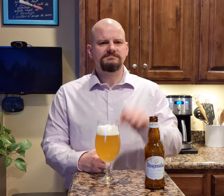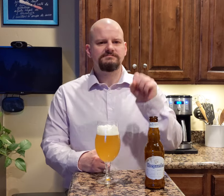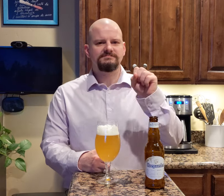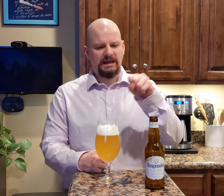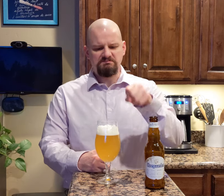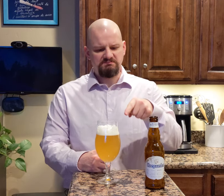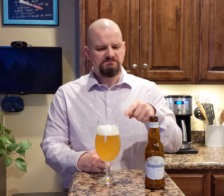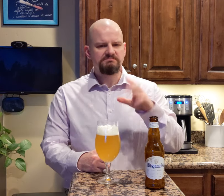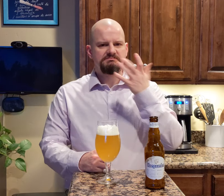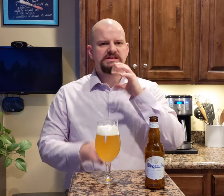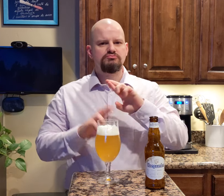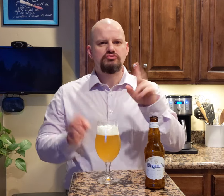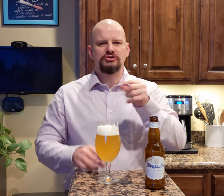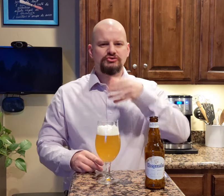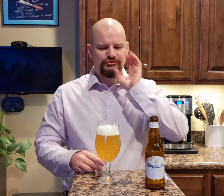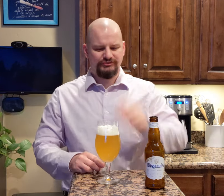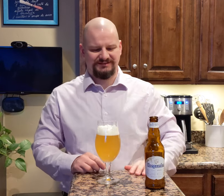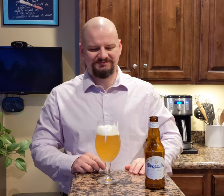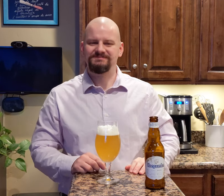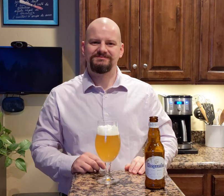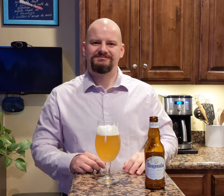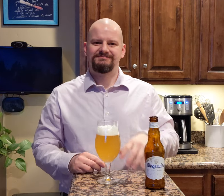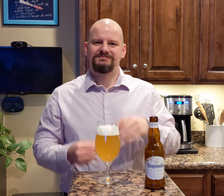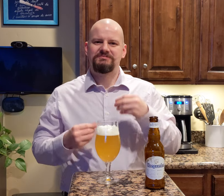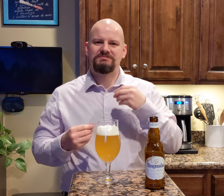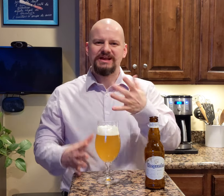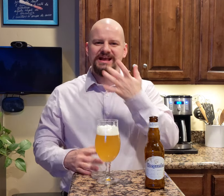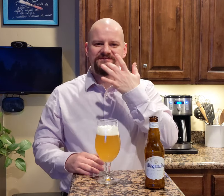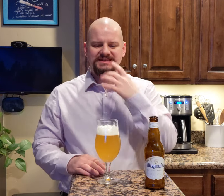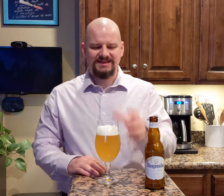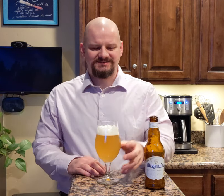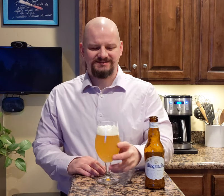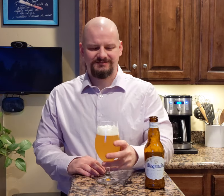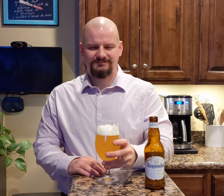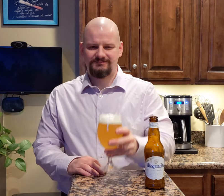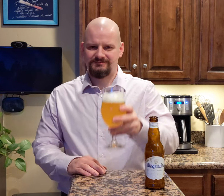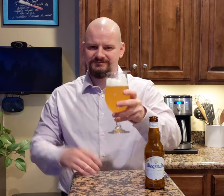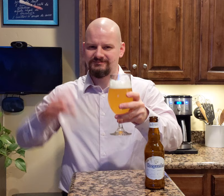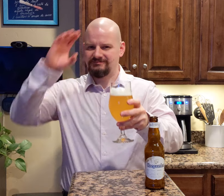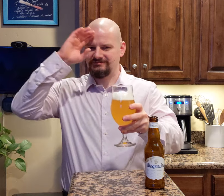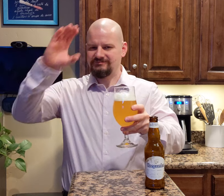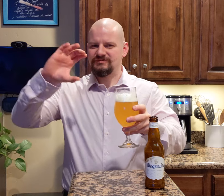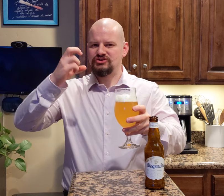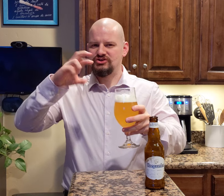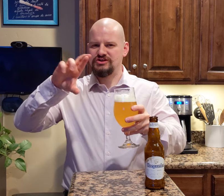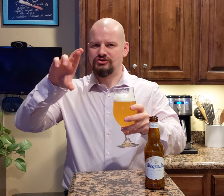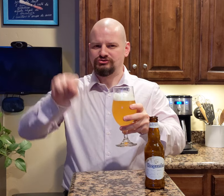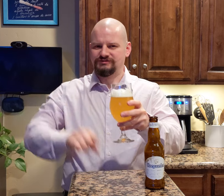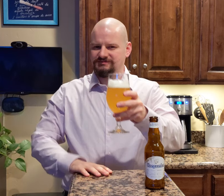Yep, it seems to be ready to drink. I'm having a taste. Cheers.